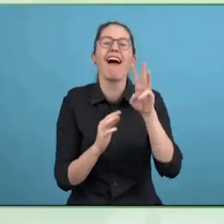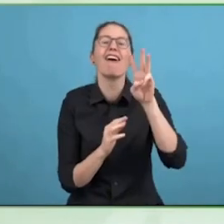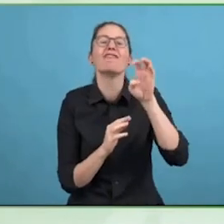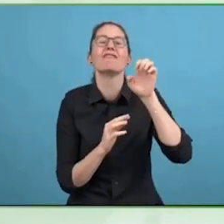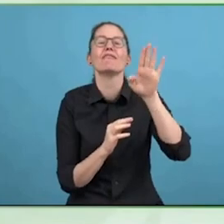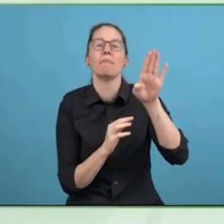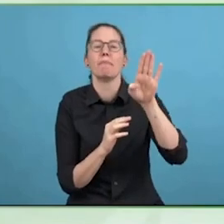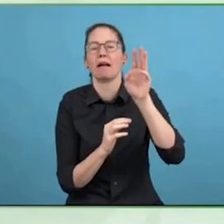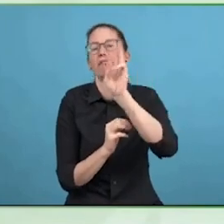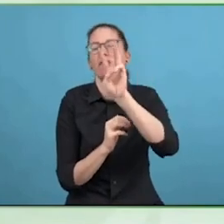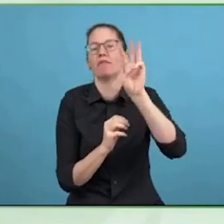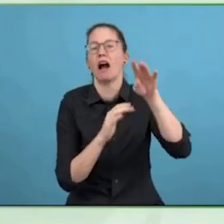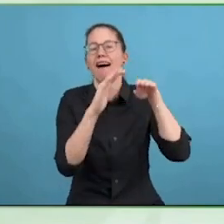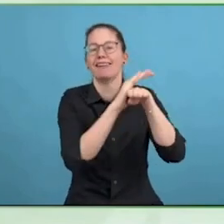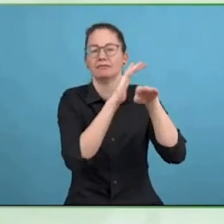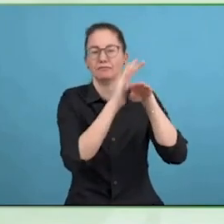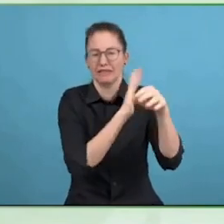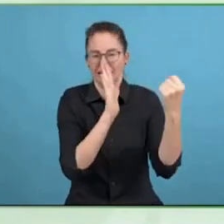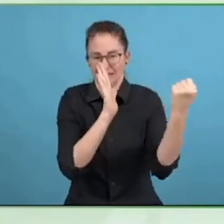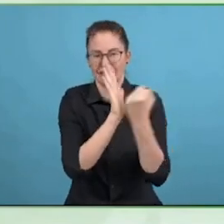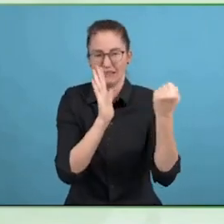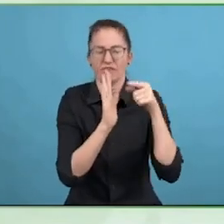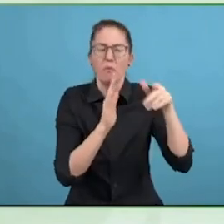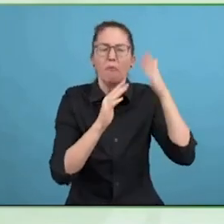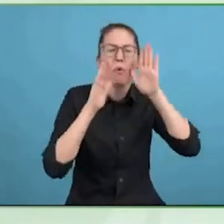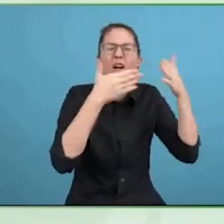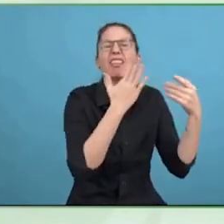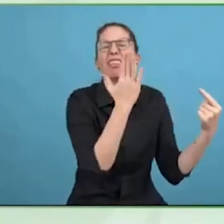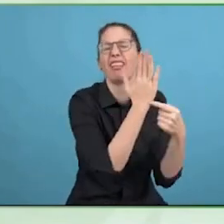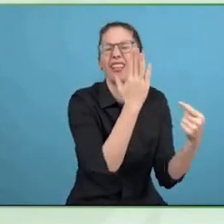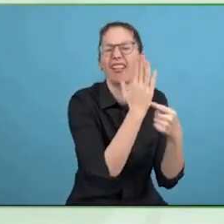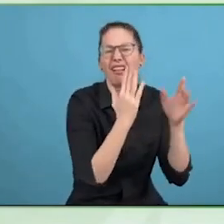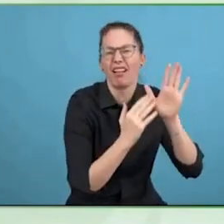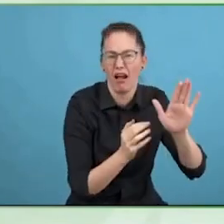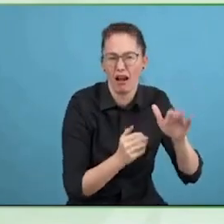are three levels to it, intermediate, expert, beginner.